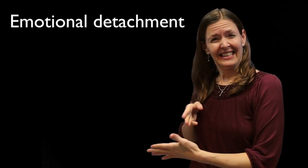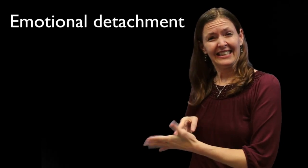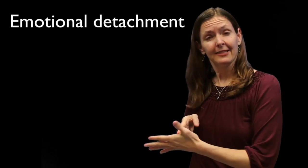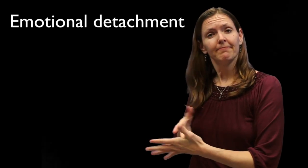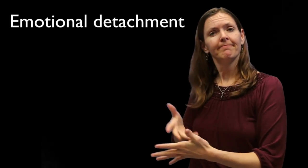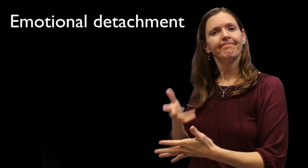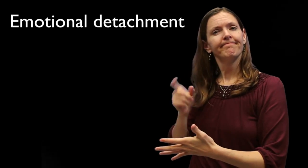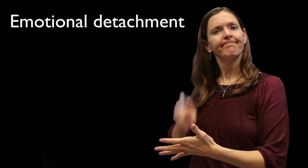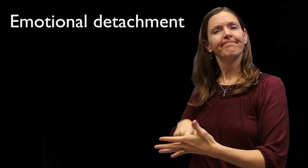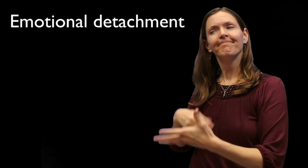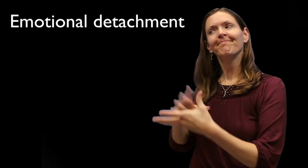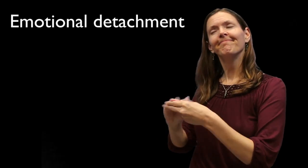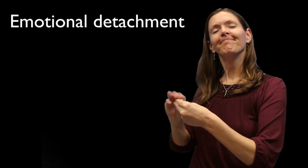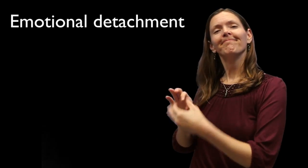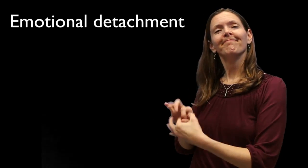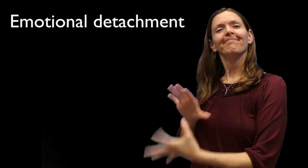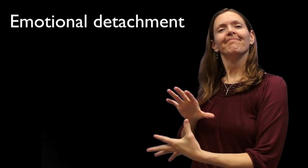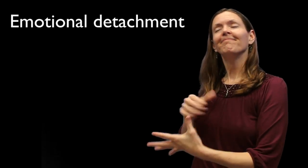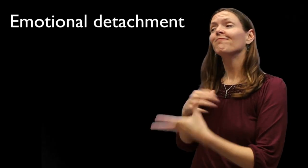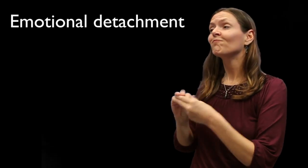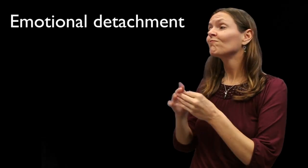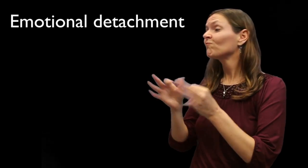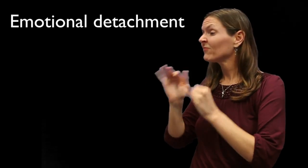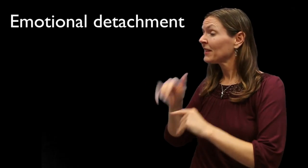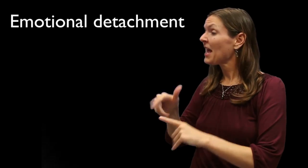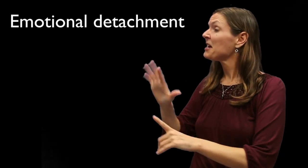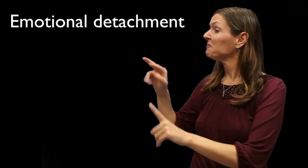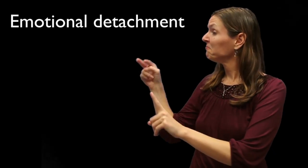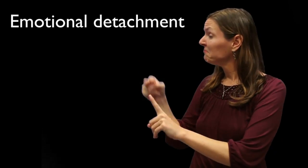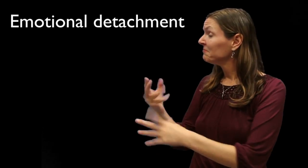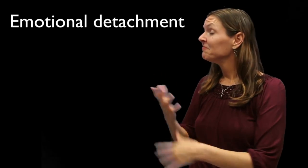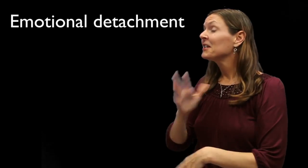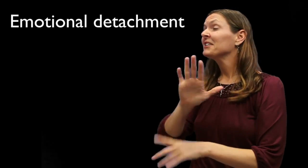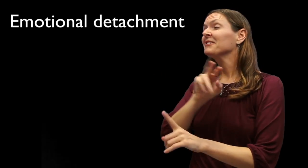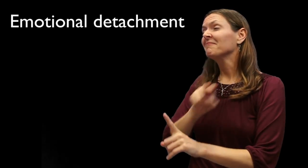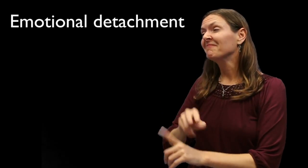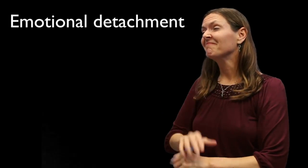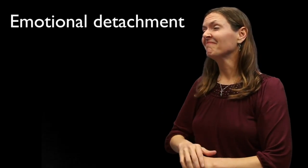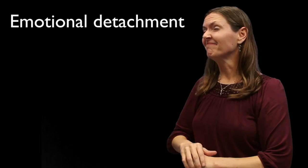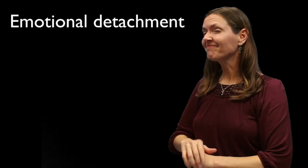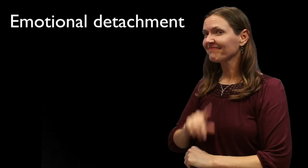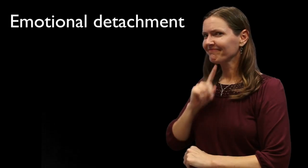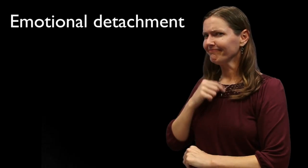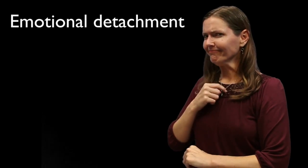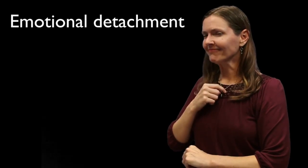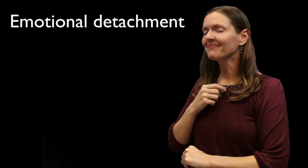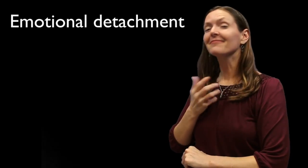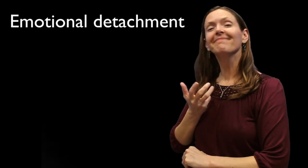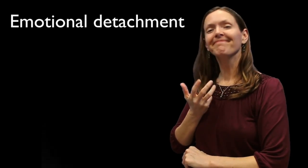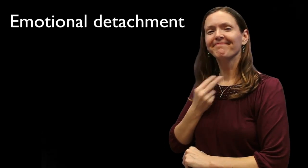being presented, but knowing academic discourse requires emotional detachment from the content, and discusses all perspectives involved [while signing that, Raychelle seems to be trying hard not to become